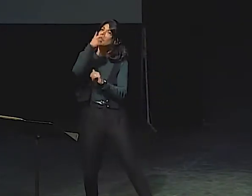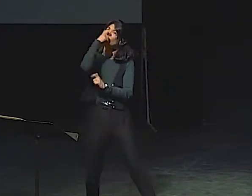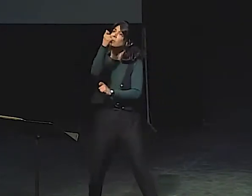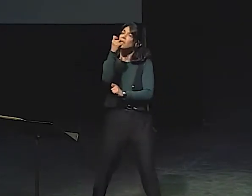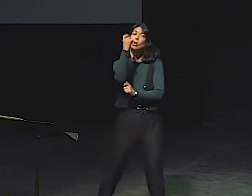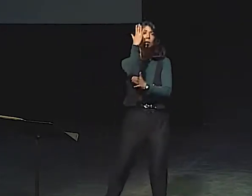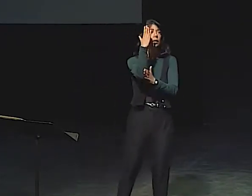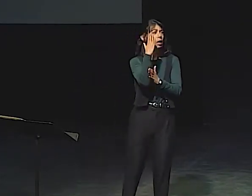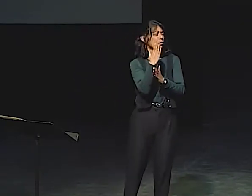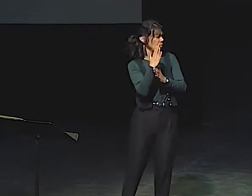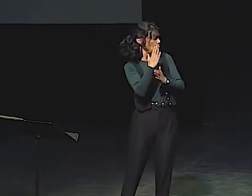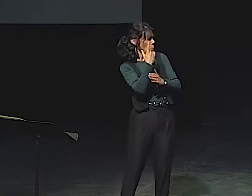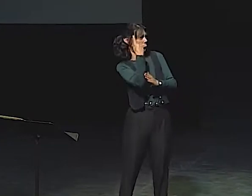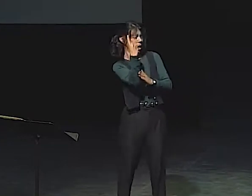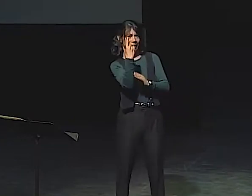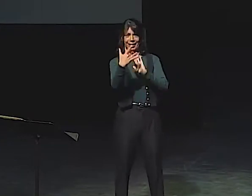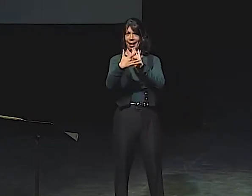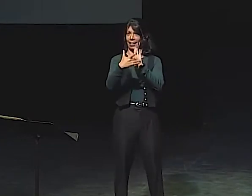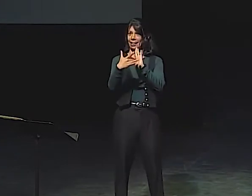STRONG TECHNIQUE.